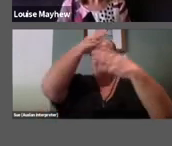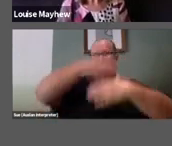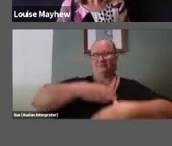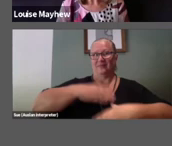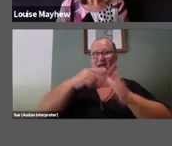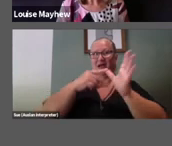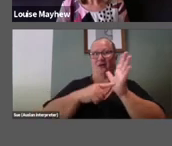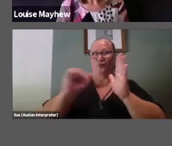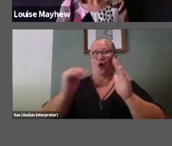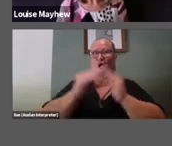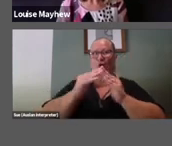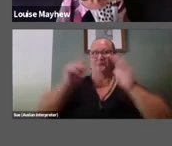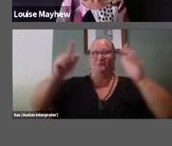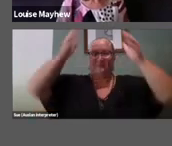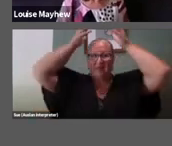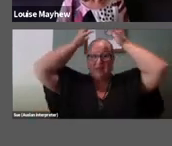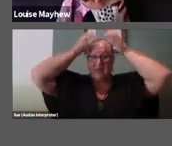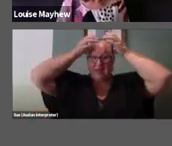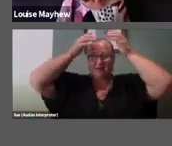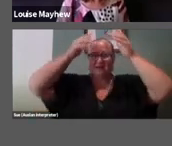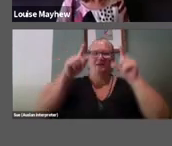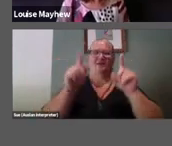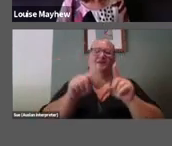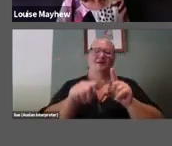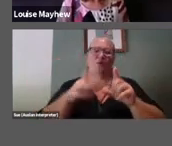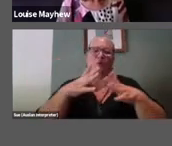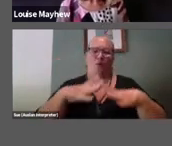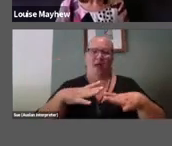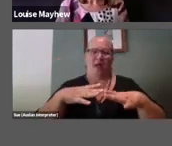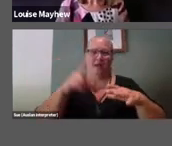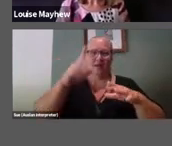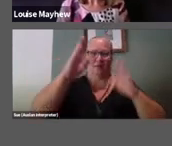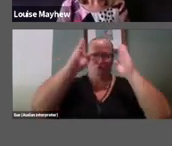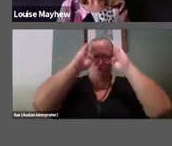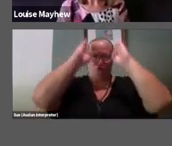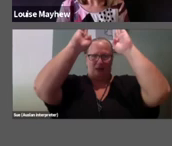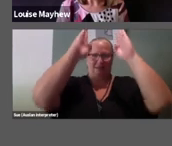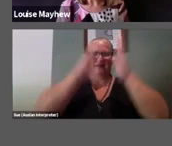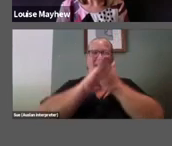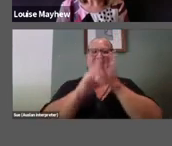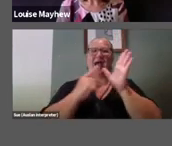On his head Ball wears a striped hat, to recreate this look take